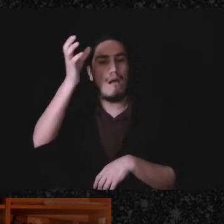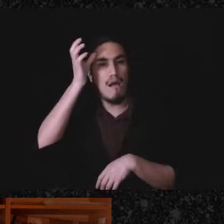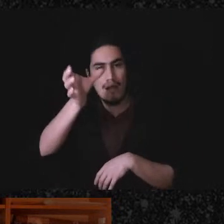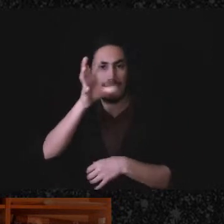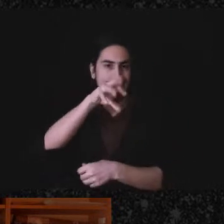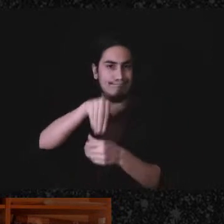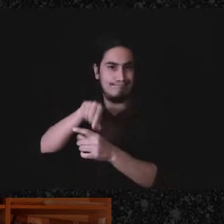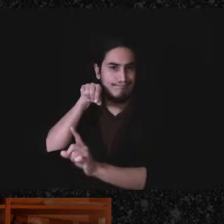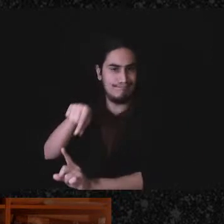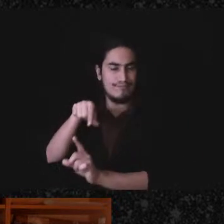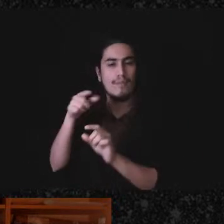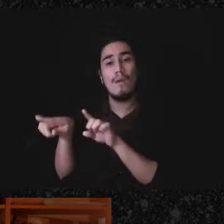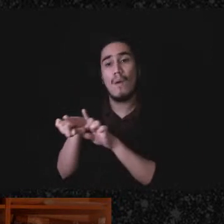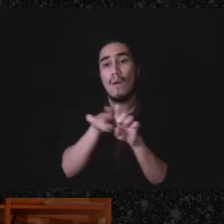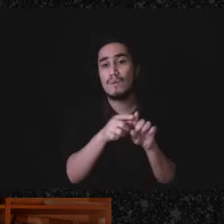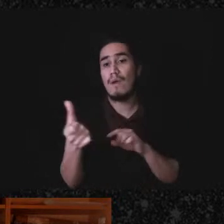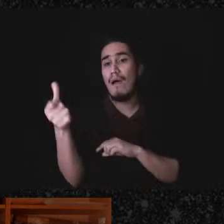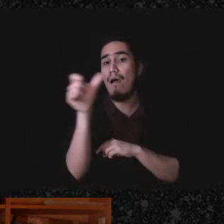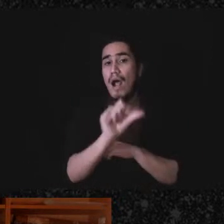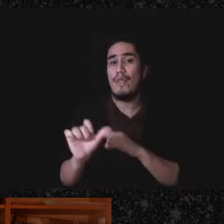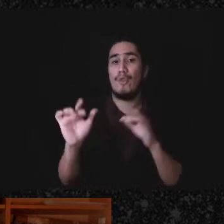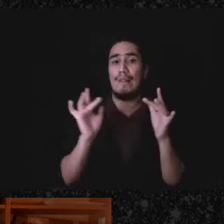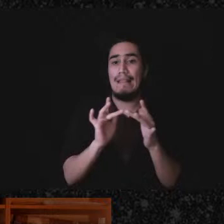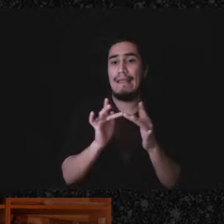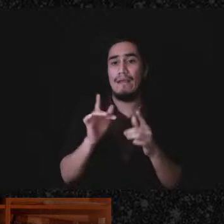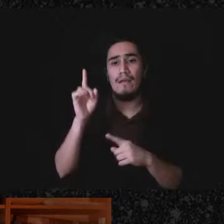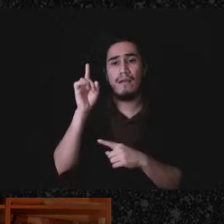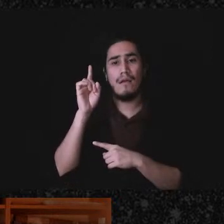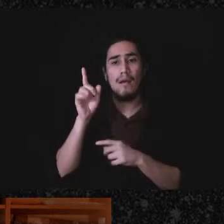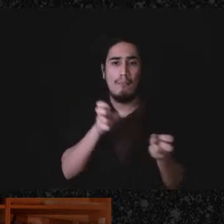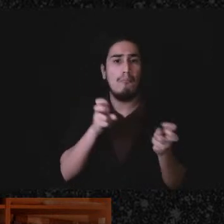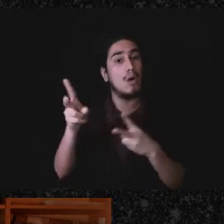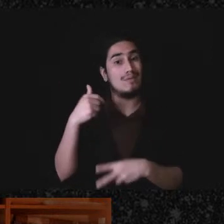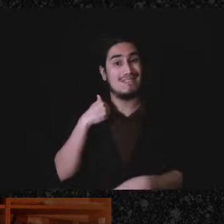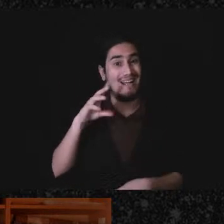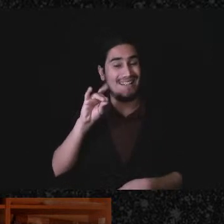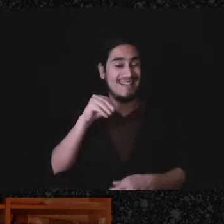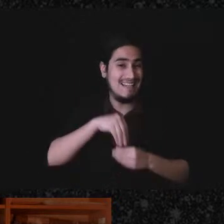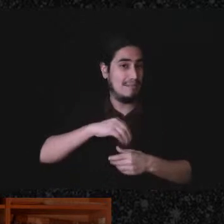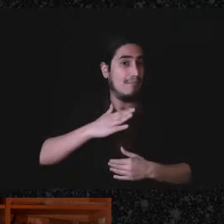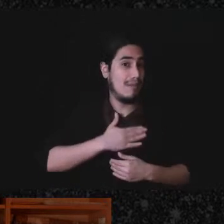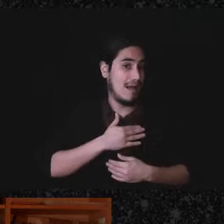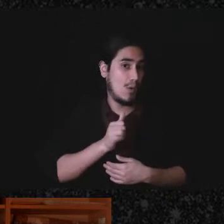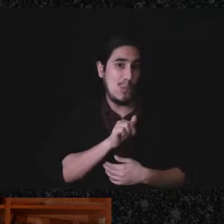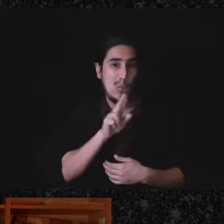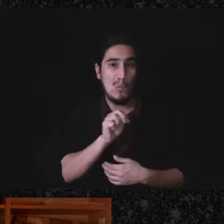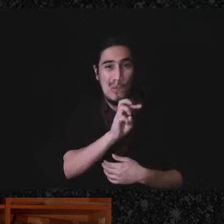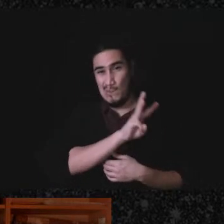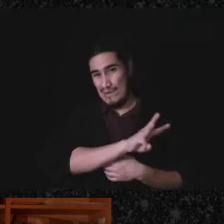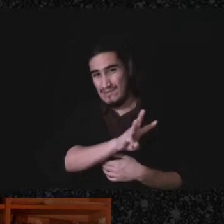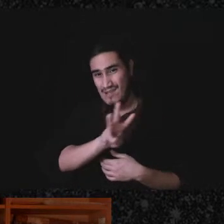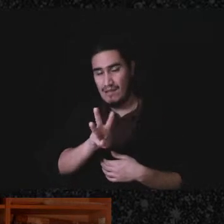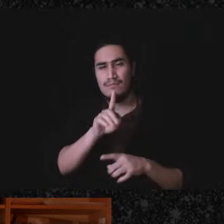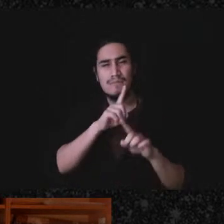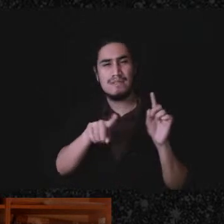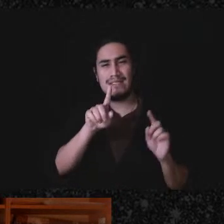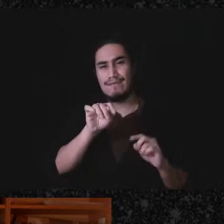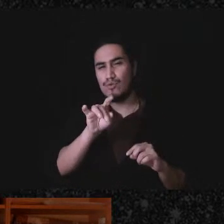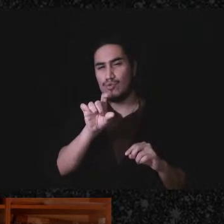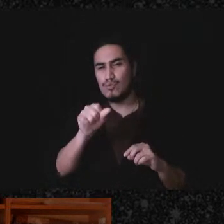also this link to a post I did inside my website of lots of different tools I've written about